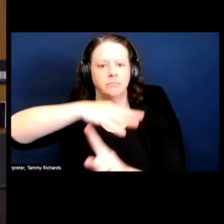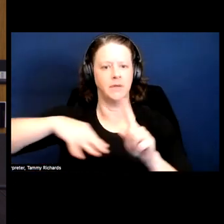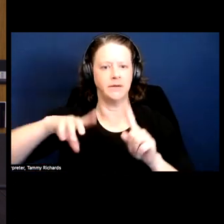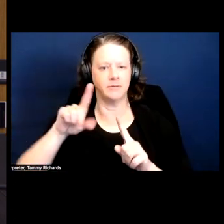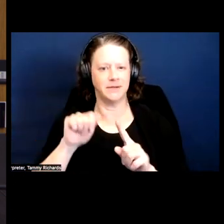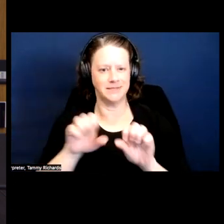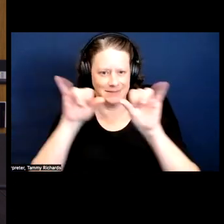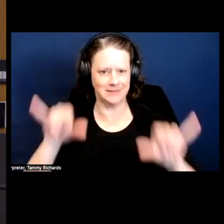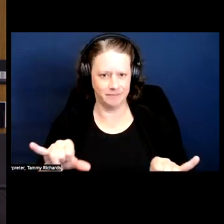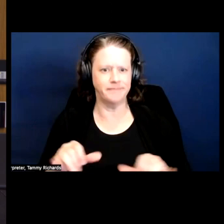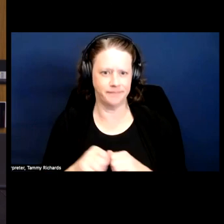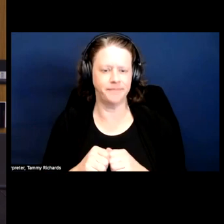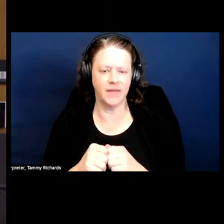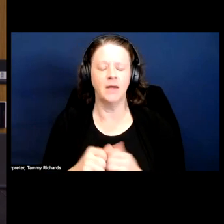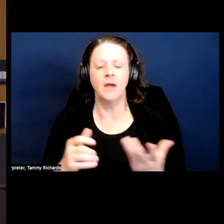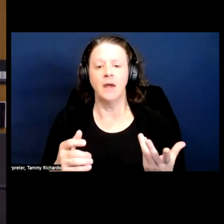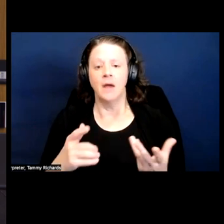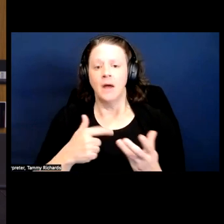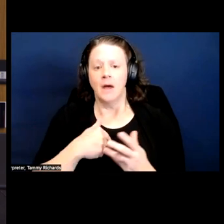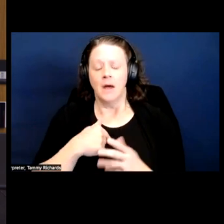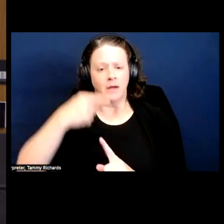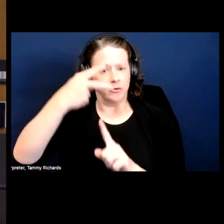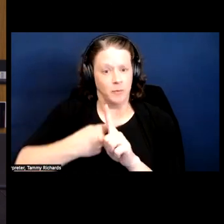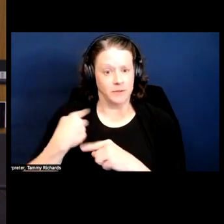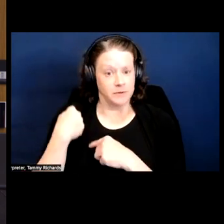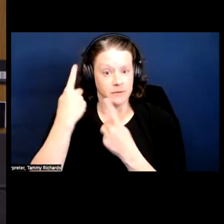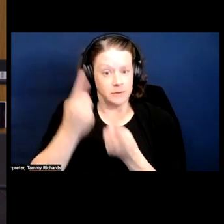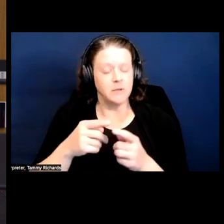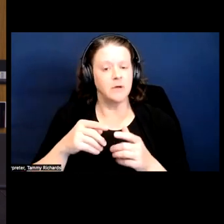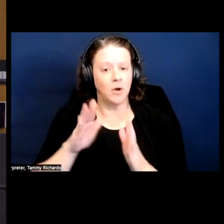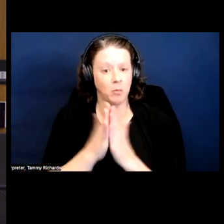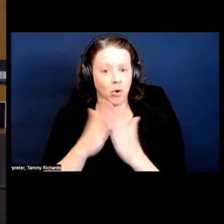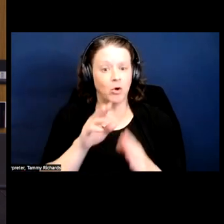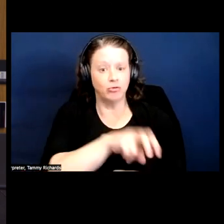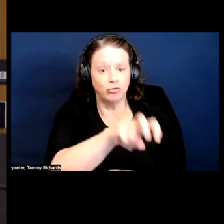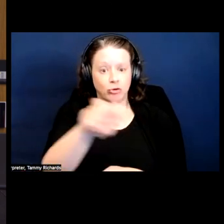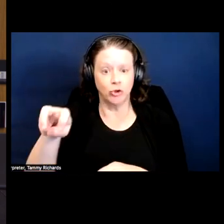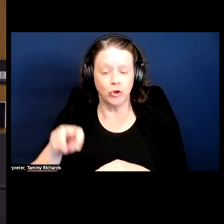And in doing the book tour the last couple of months, I have had black folks say, like,